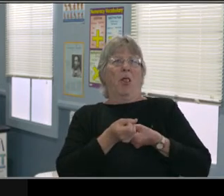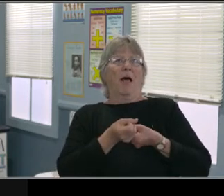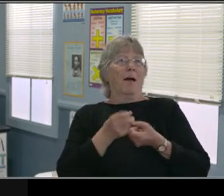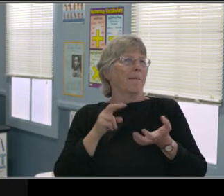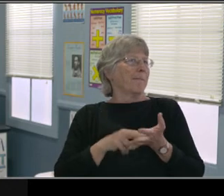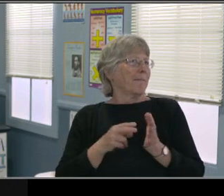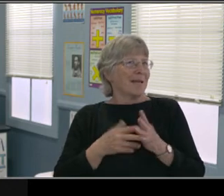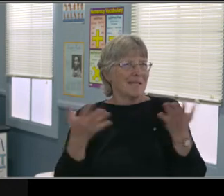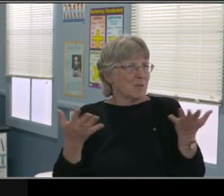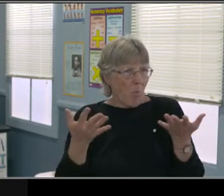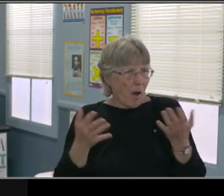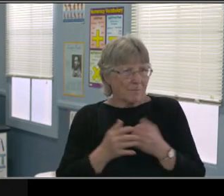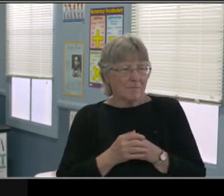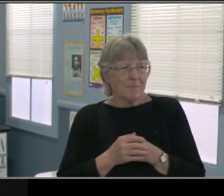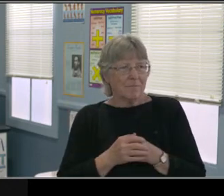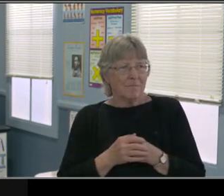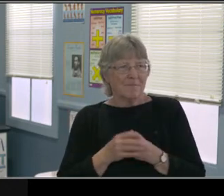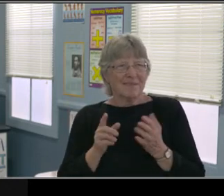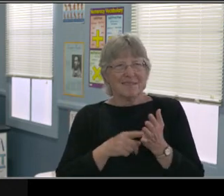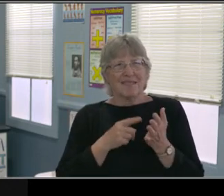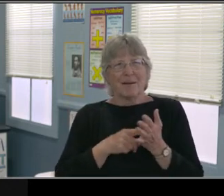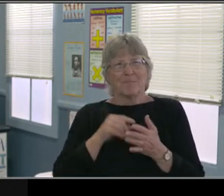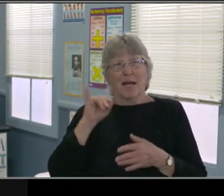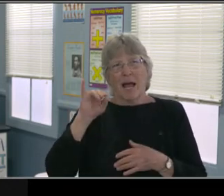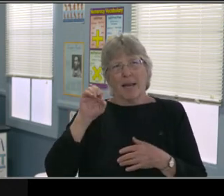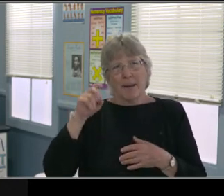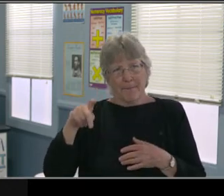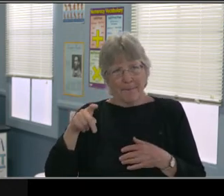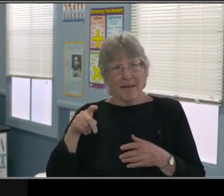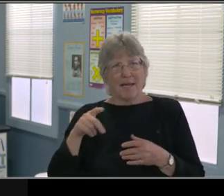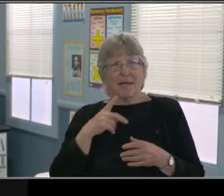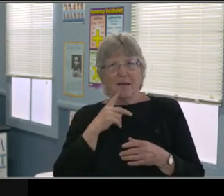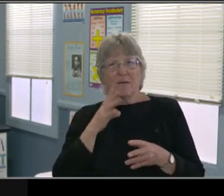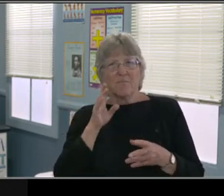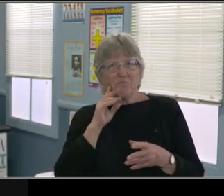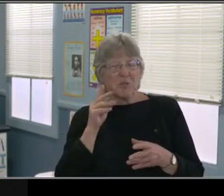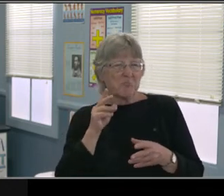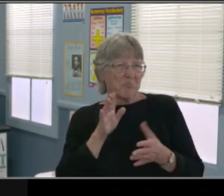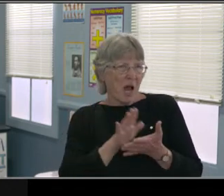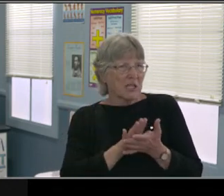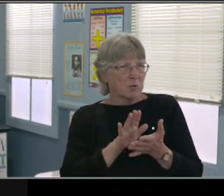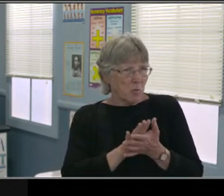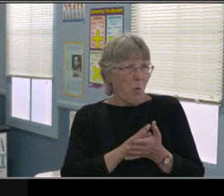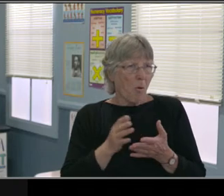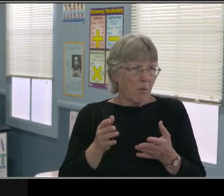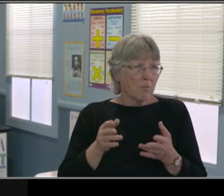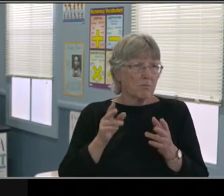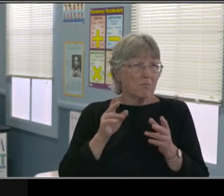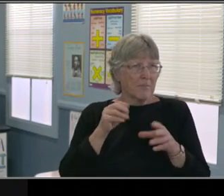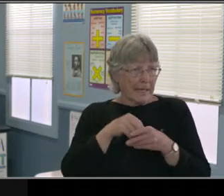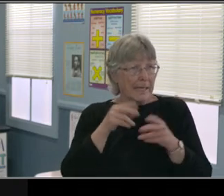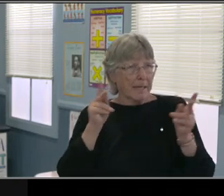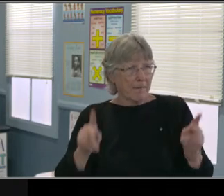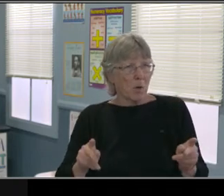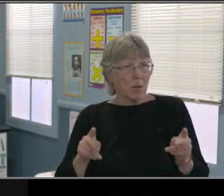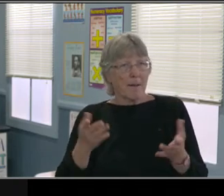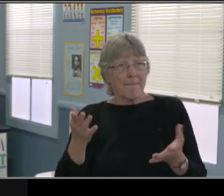So that was a lot of information. And I know I went fairly quickly. And I tried to break it down so that it was digestible.